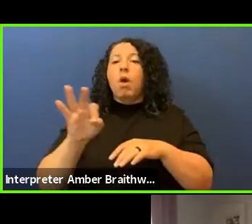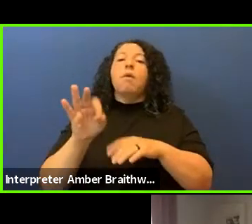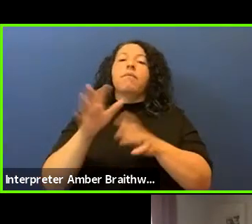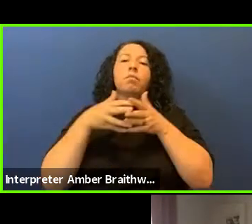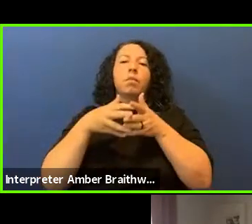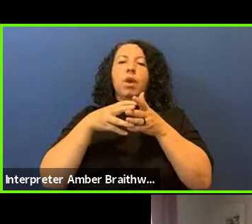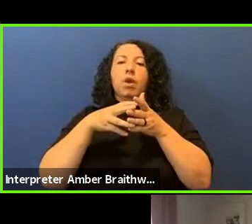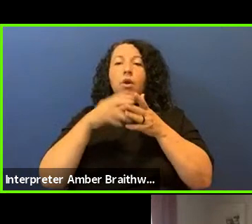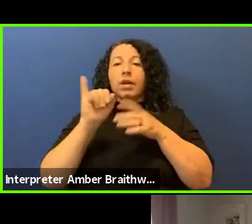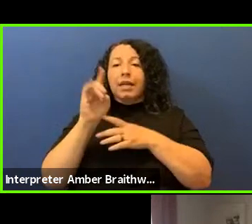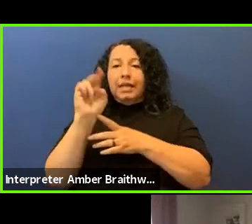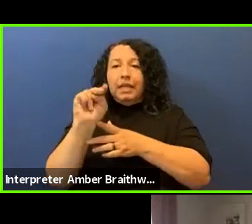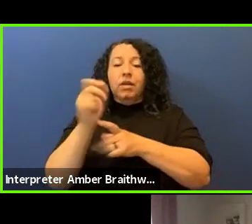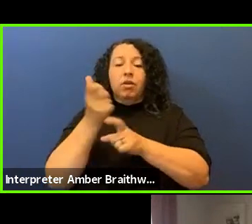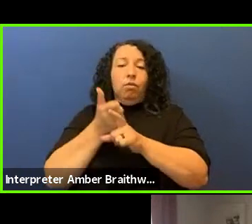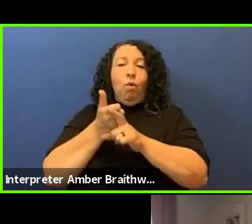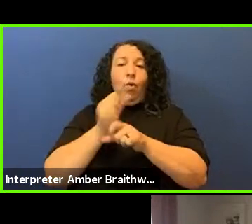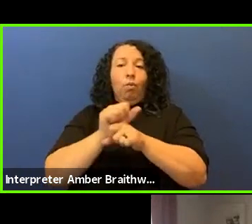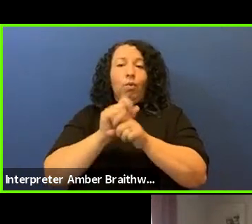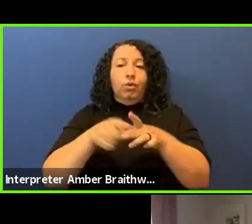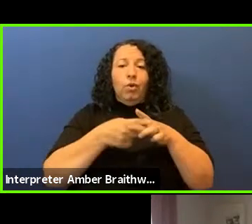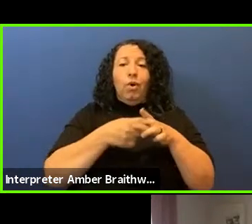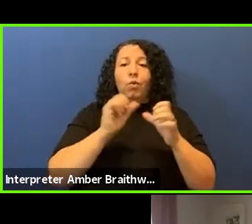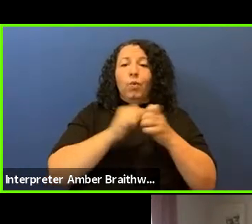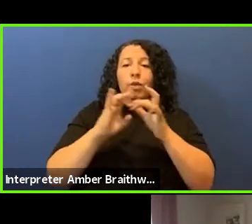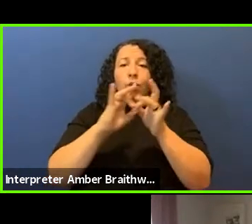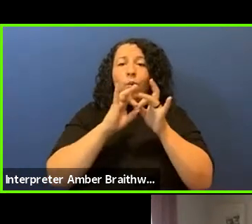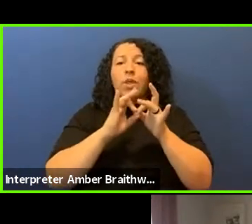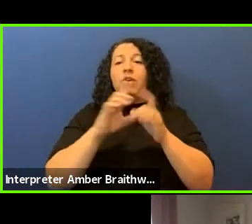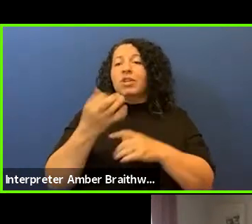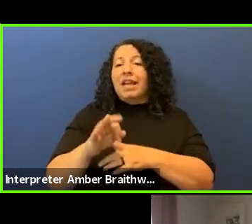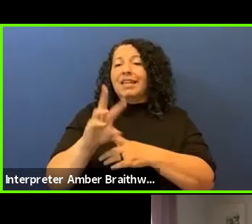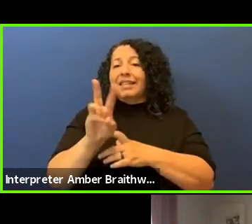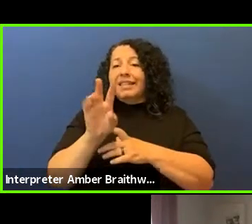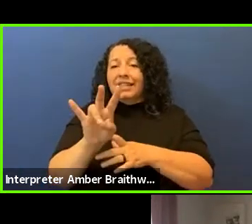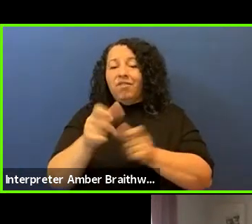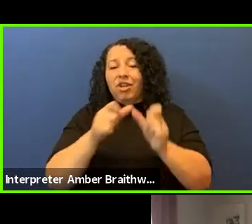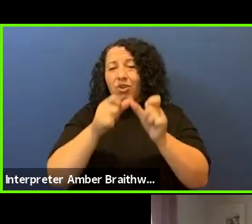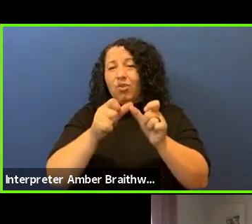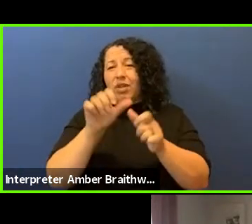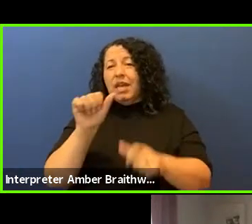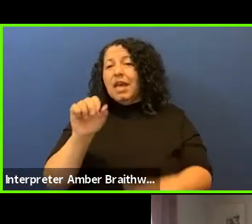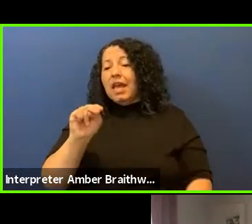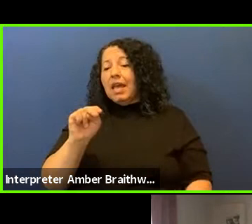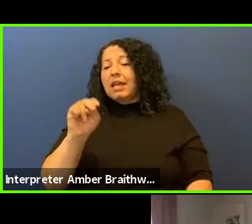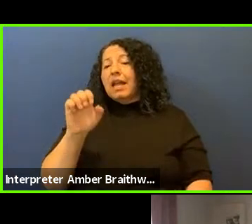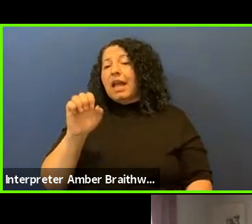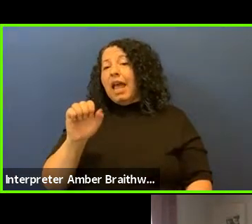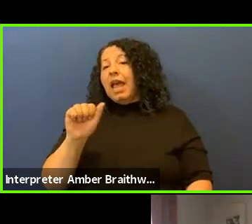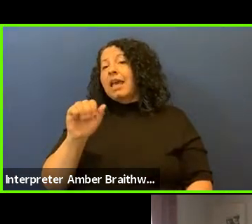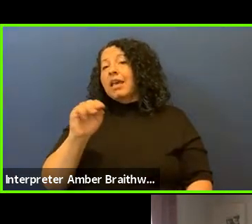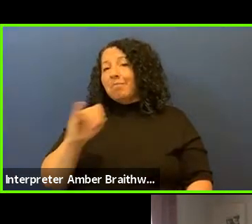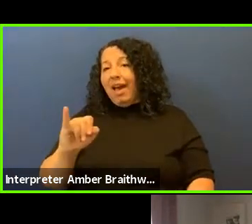in 1967 and continued until the NMAI reparation laws - repatriation laws -